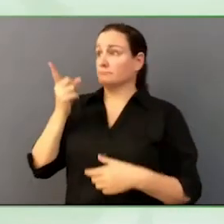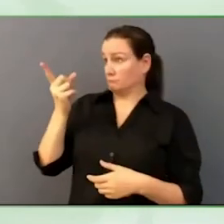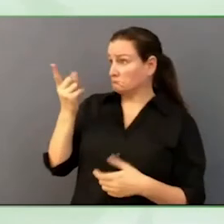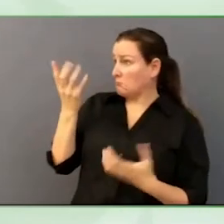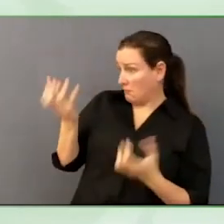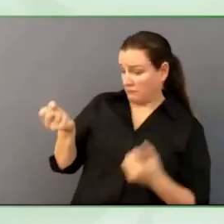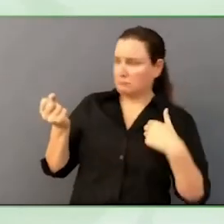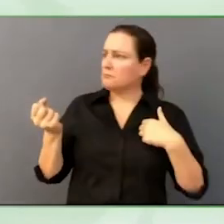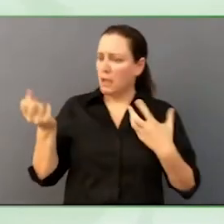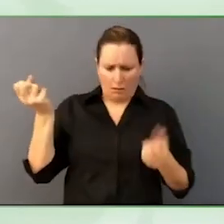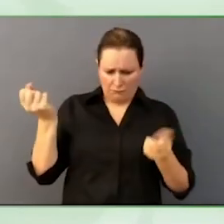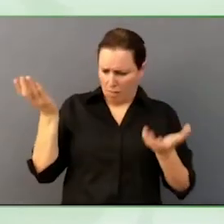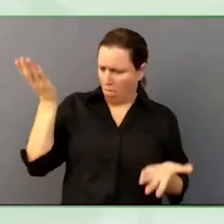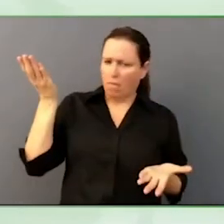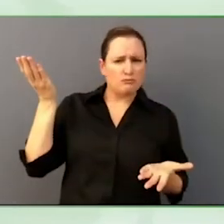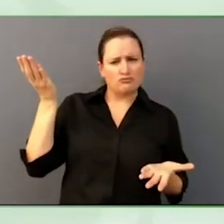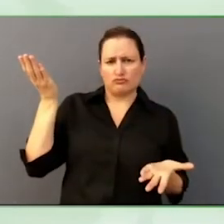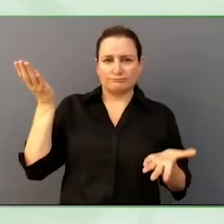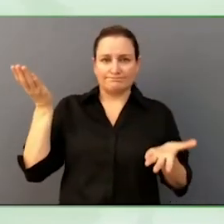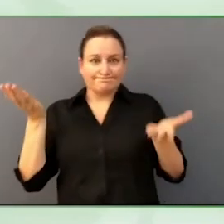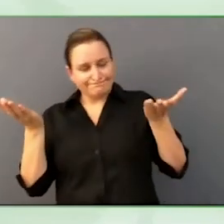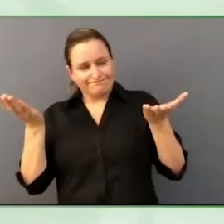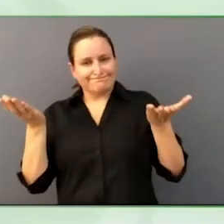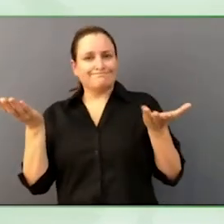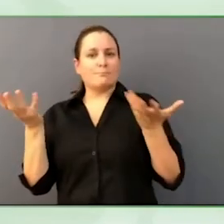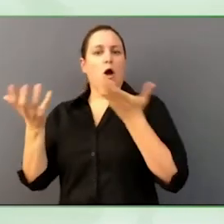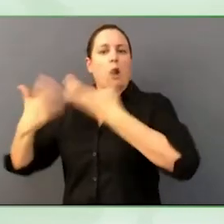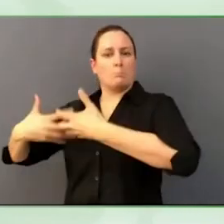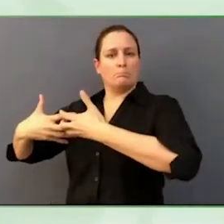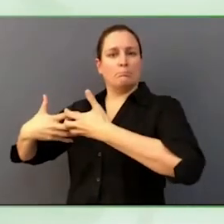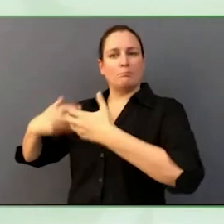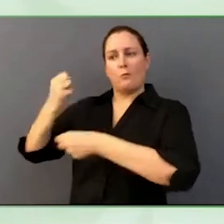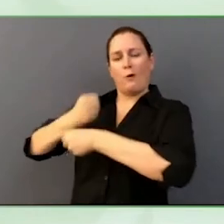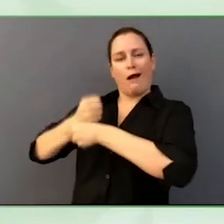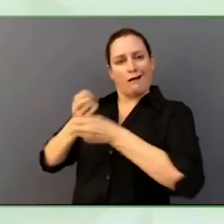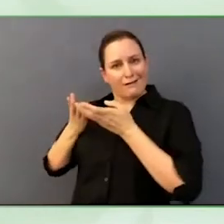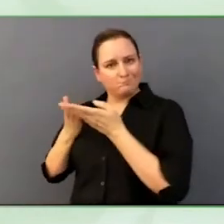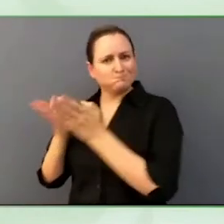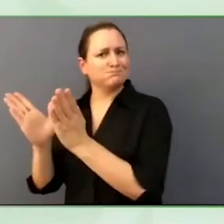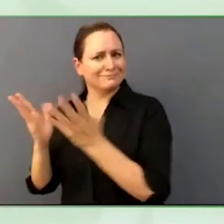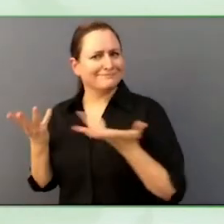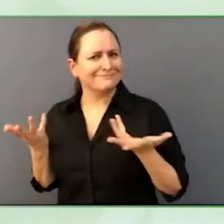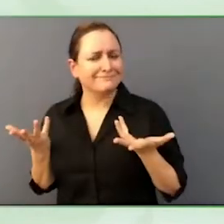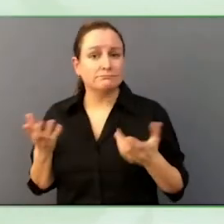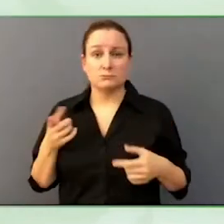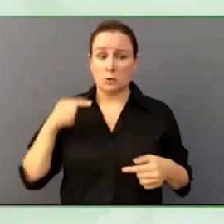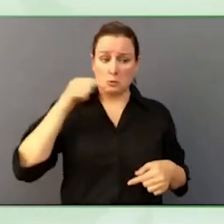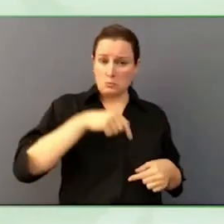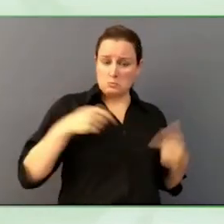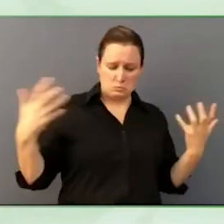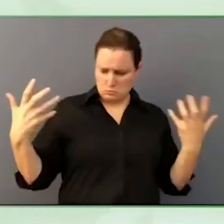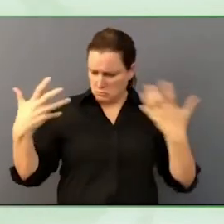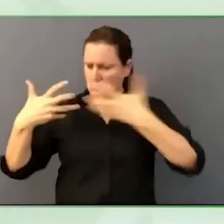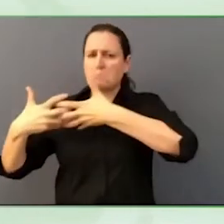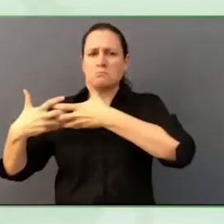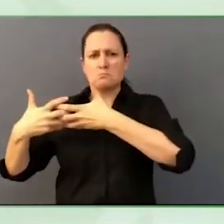organisation or you work within a news organisation, how would you counsel them and having that conversation.